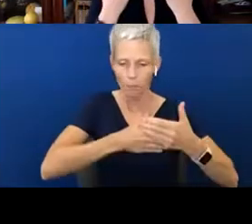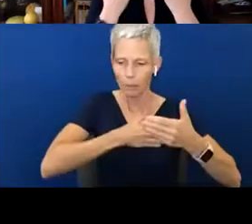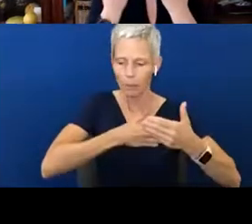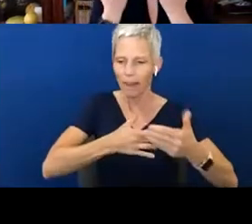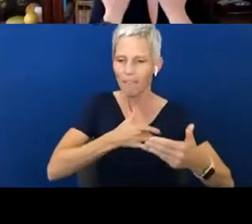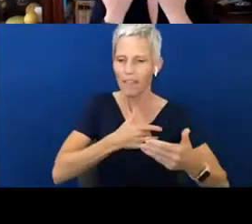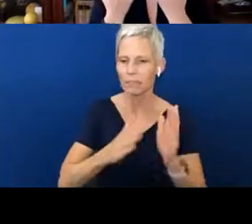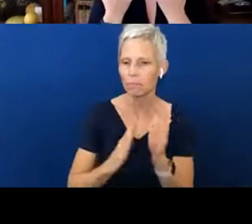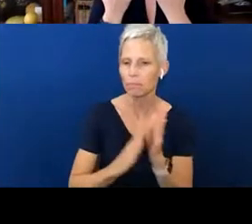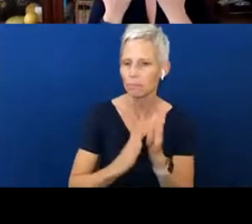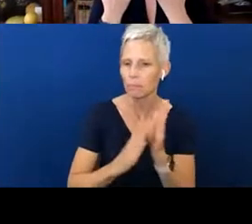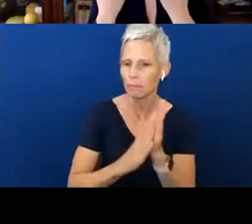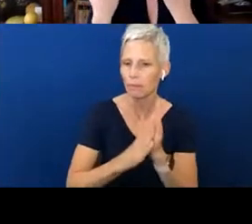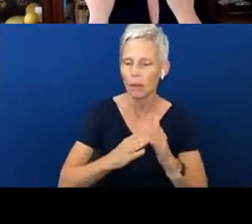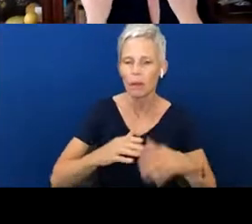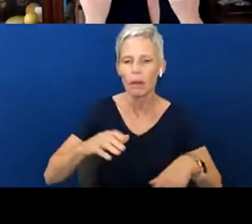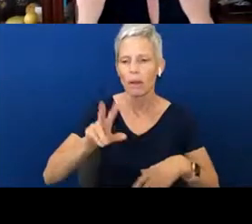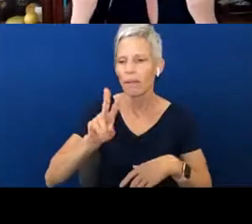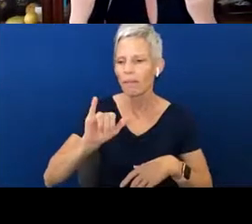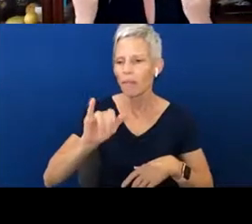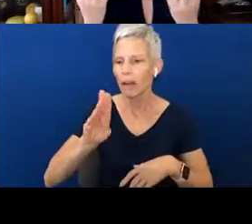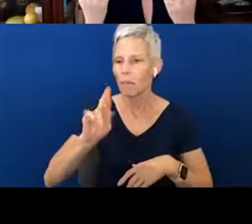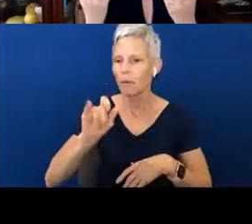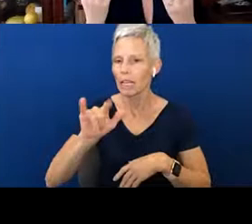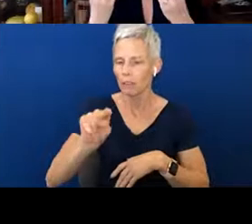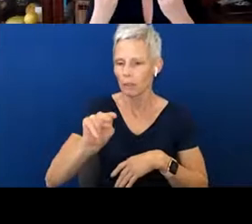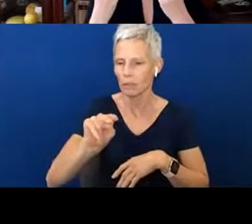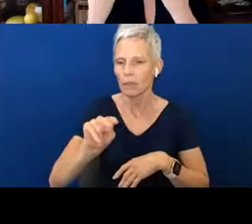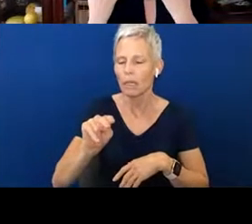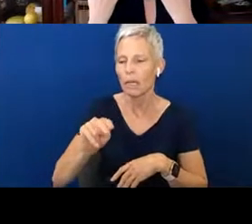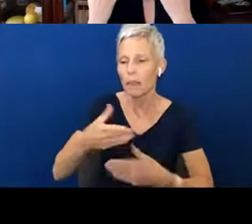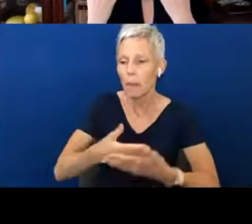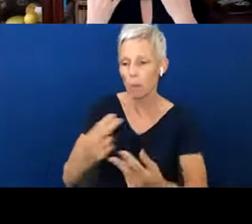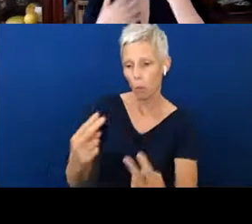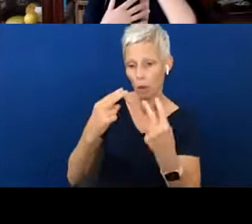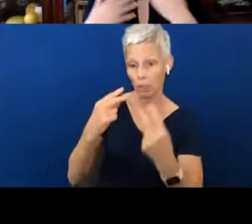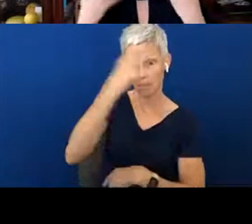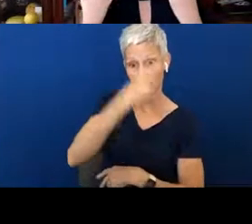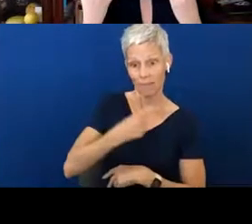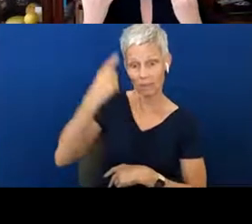can watch my face. When we're singing songs to our child, we're expressive, we're very visual,